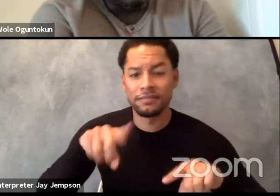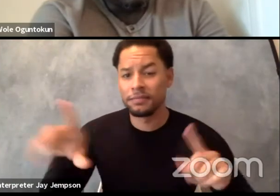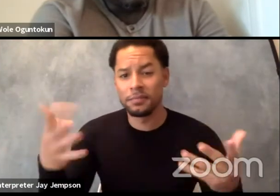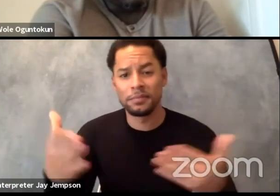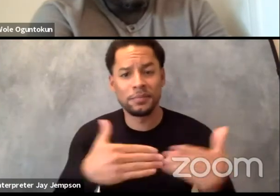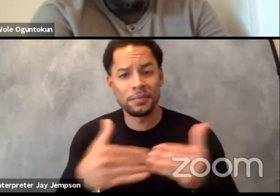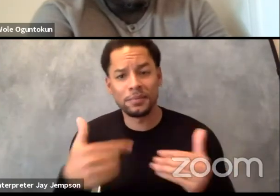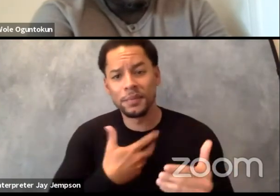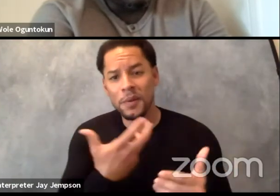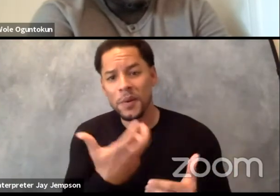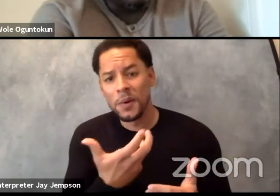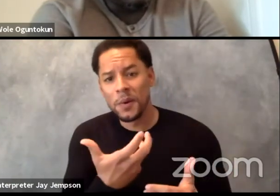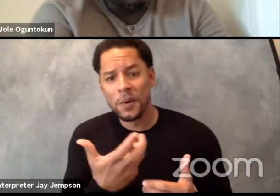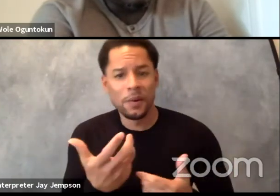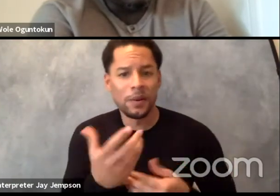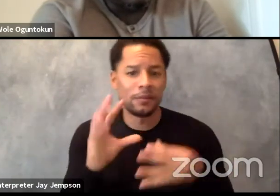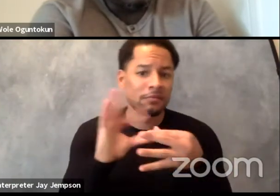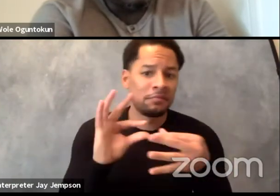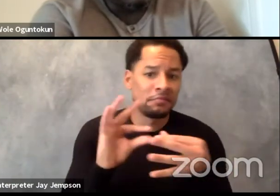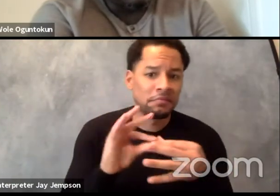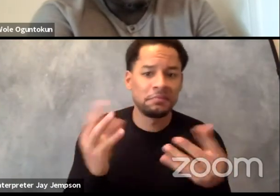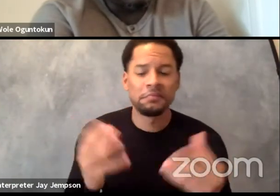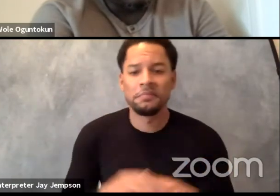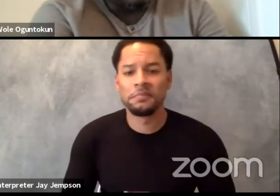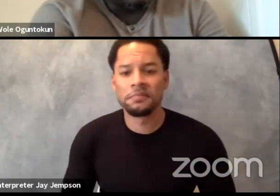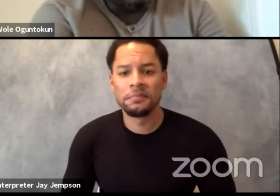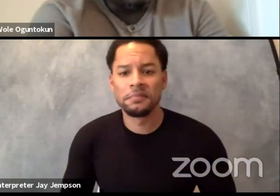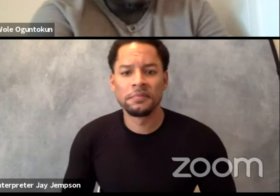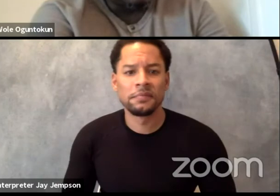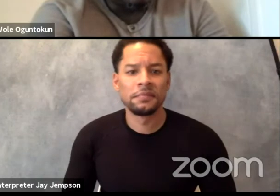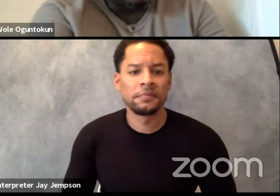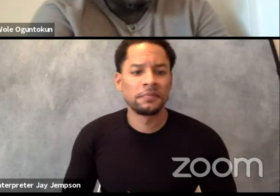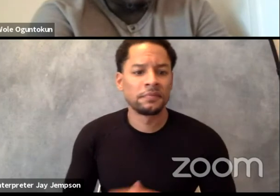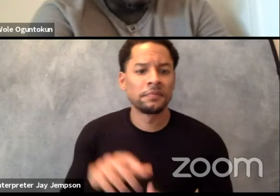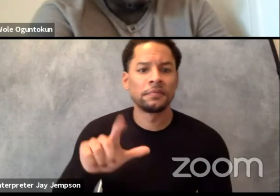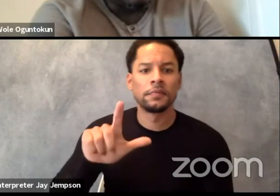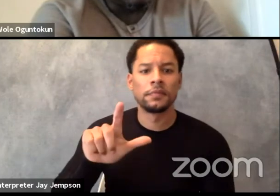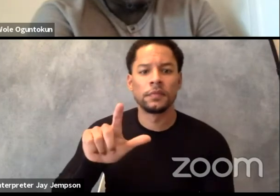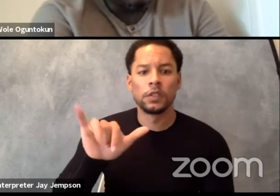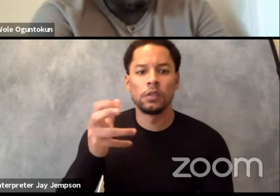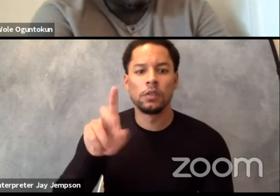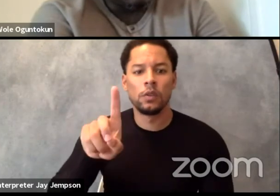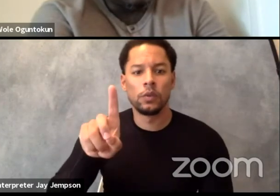Any last thoughts we'll be happy to, you can chime in quickly. Lloyd do you wanna go? Any last thoughts?